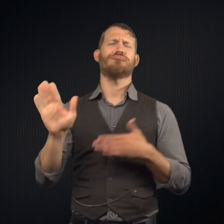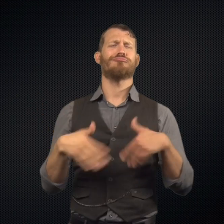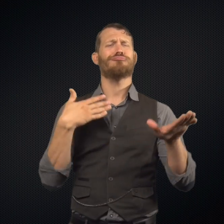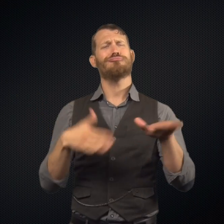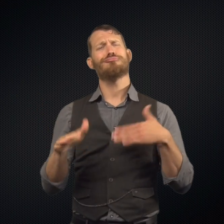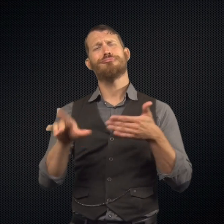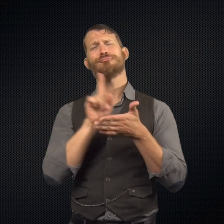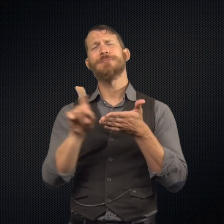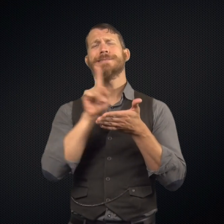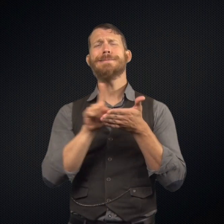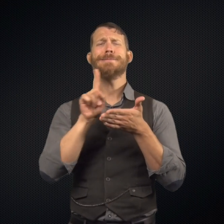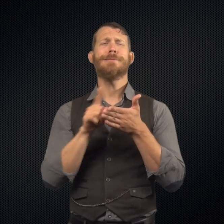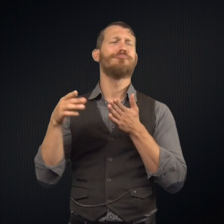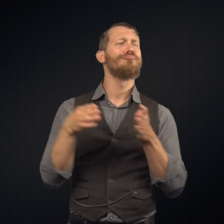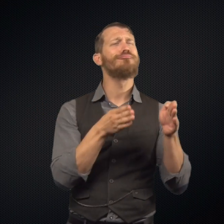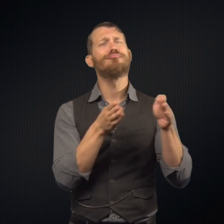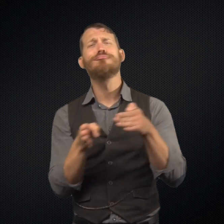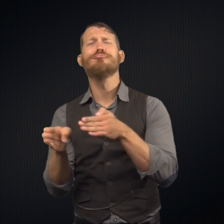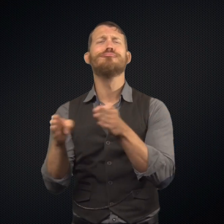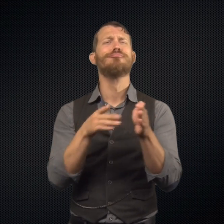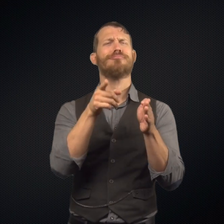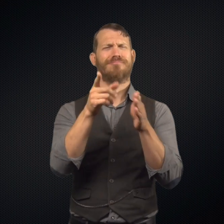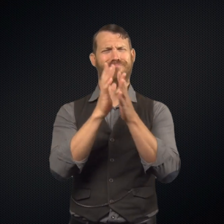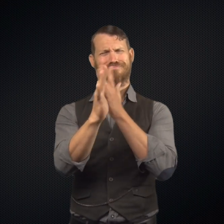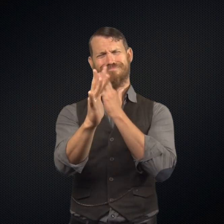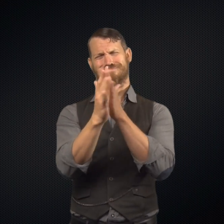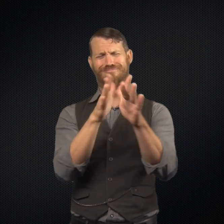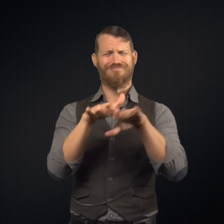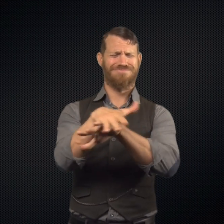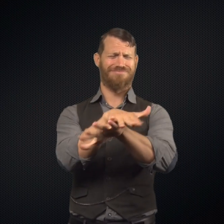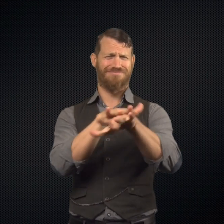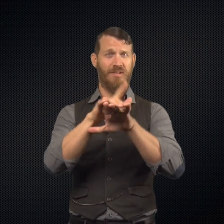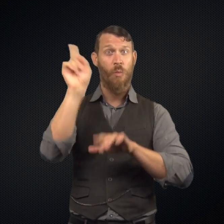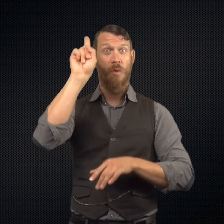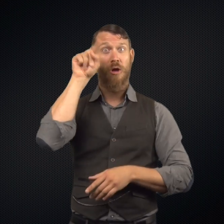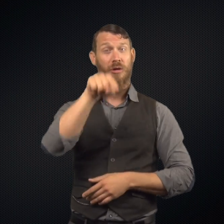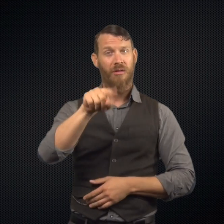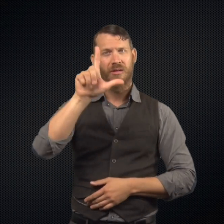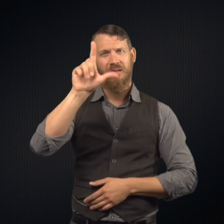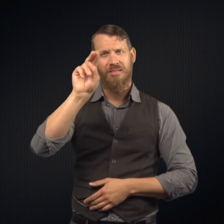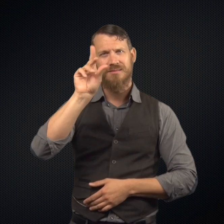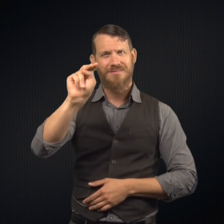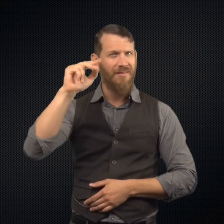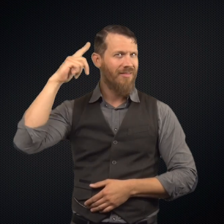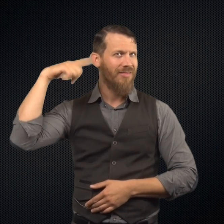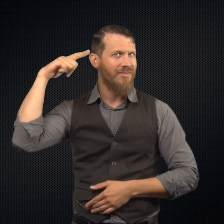are out for their walk. They go for this walk every week through the crowded streets of London.